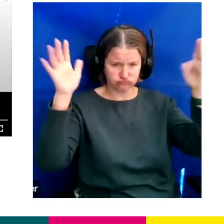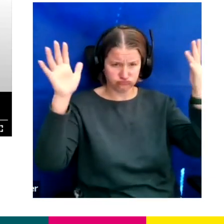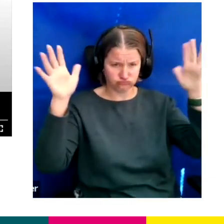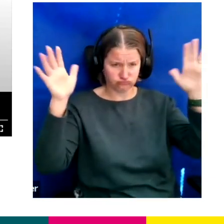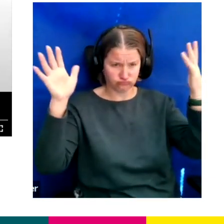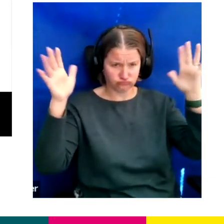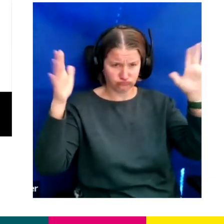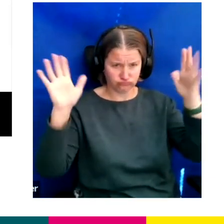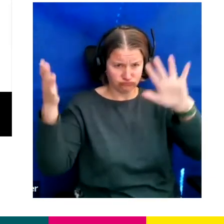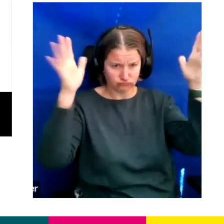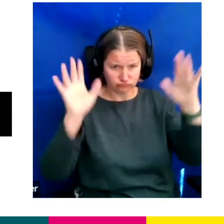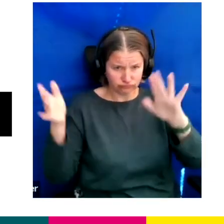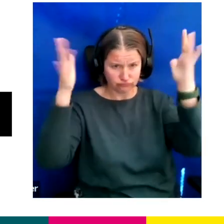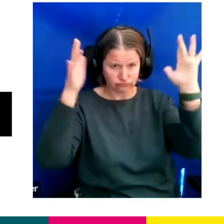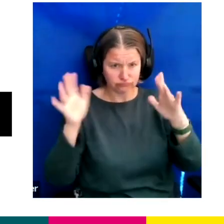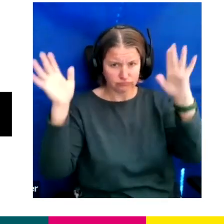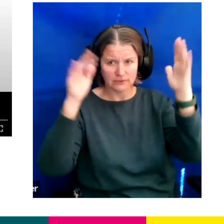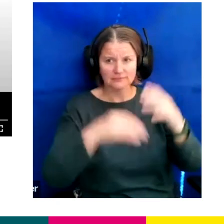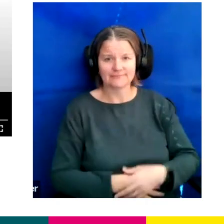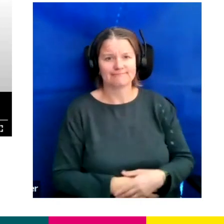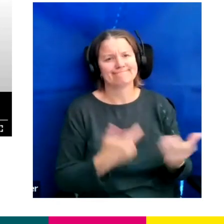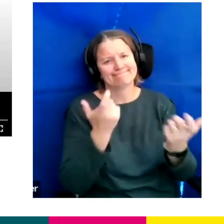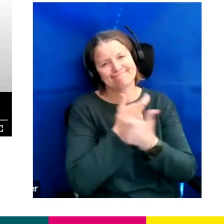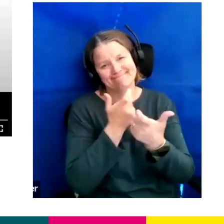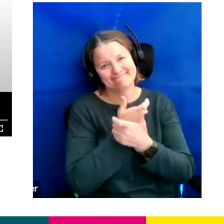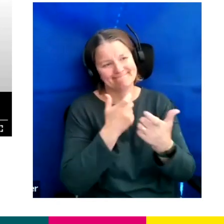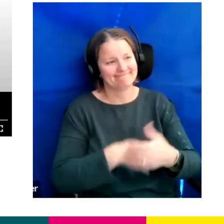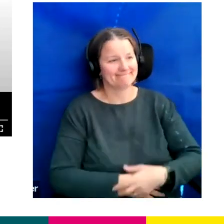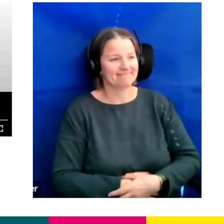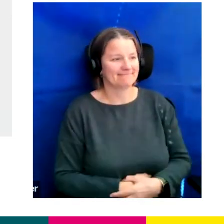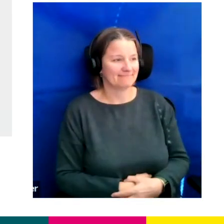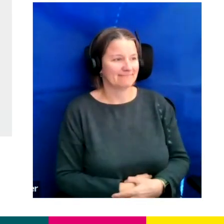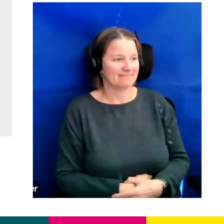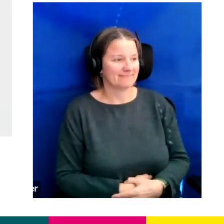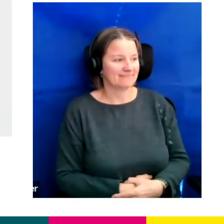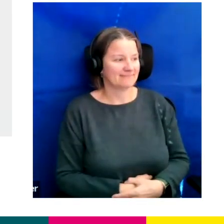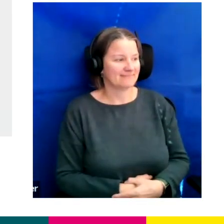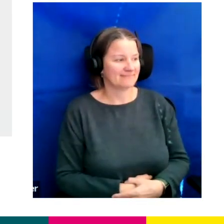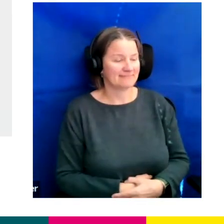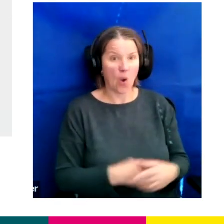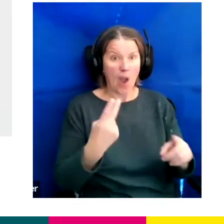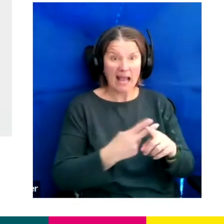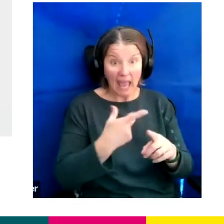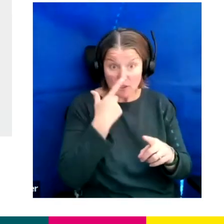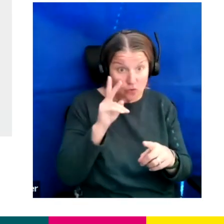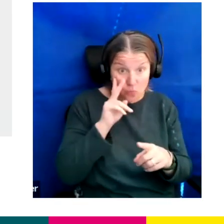You can watch that again if you like. Haha, no.